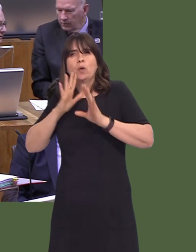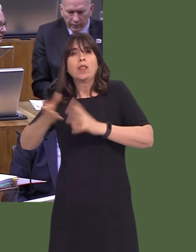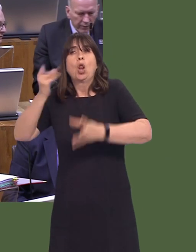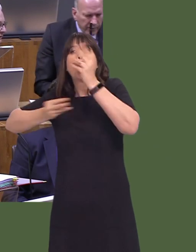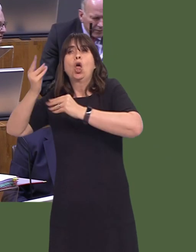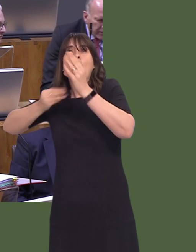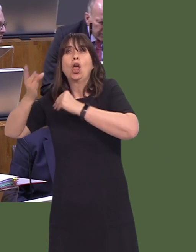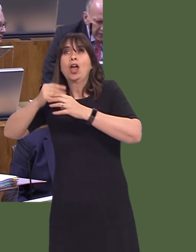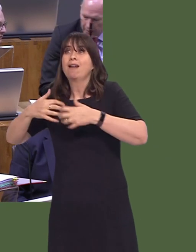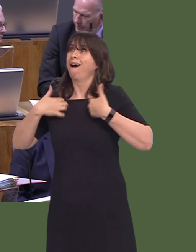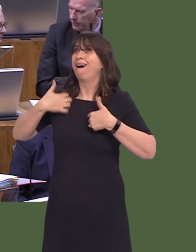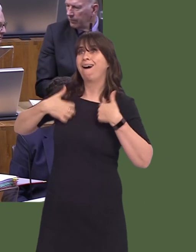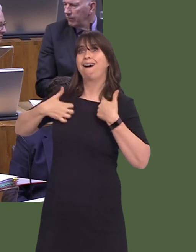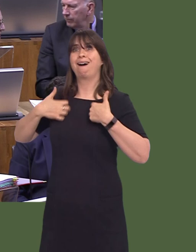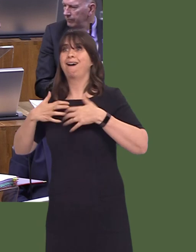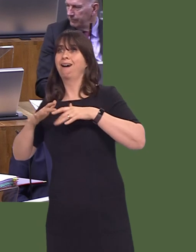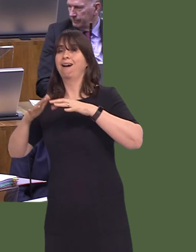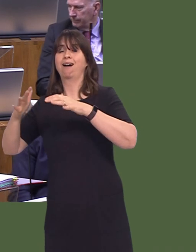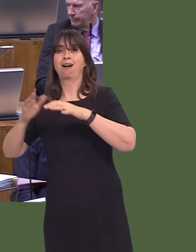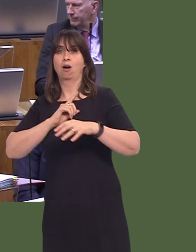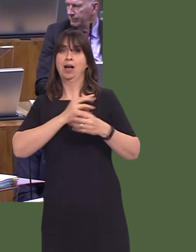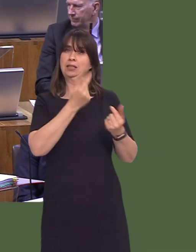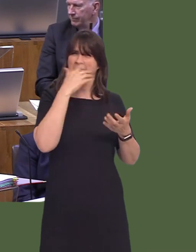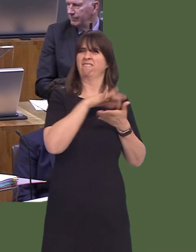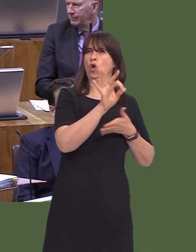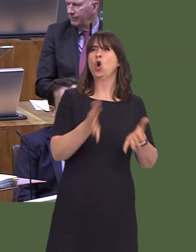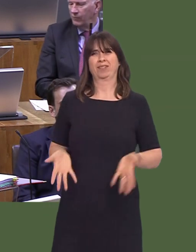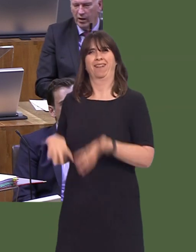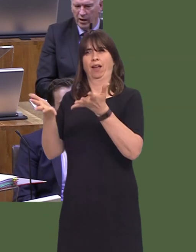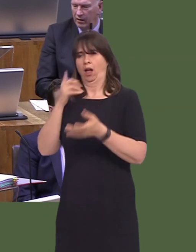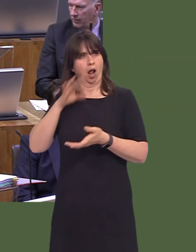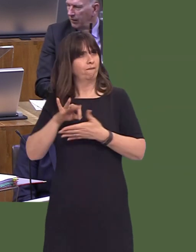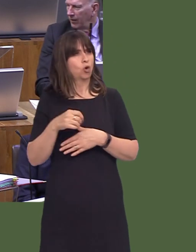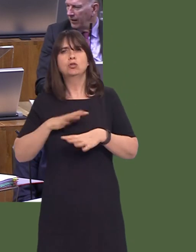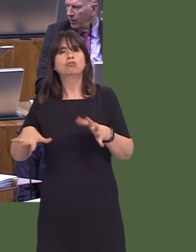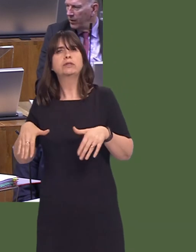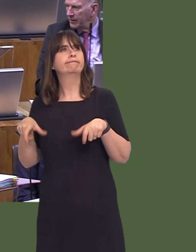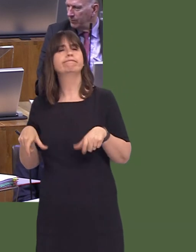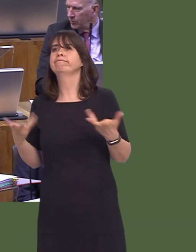to learners due to cost. So, it's a question of expanding and being more flexible in terms